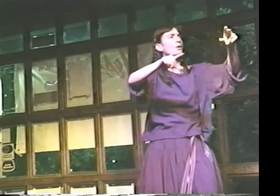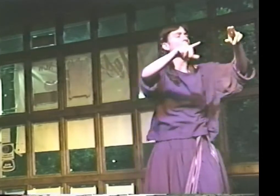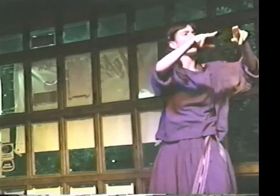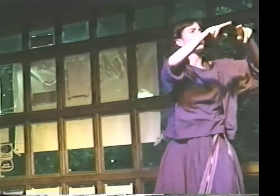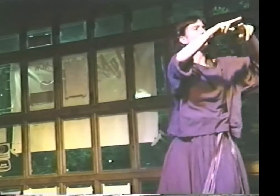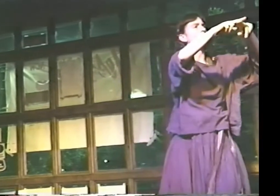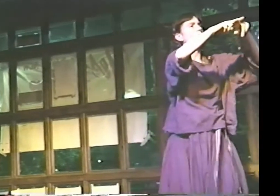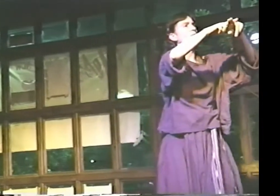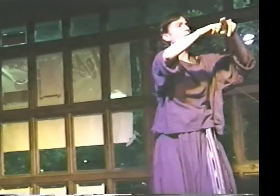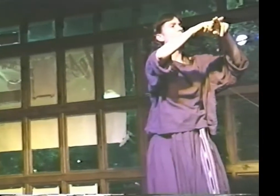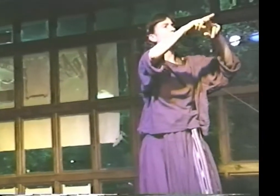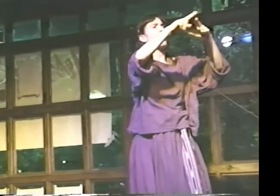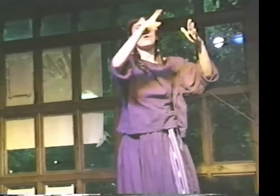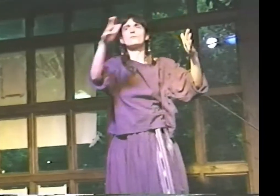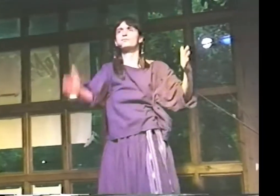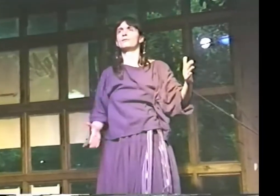"AND THE TRAIN..."